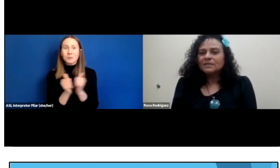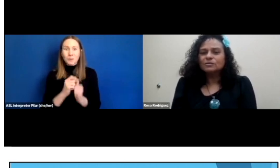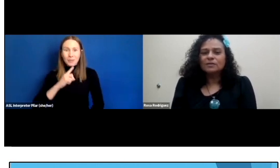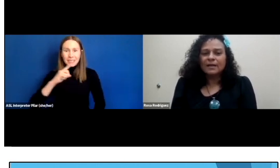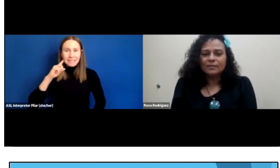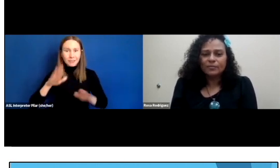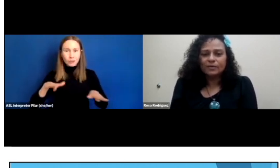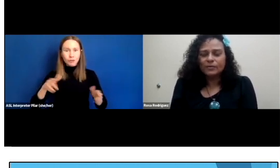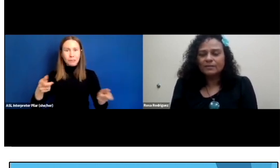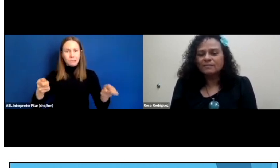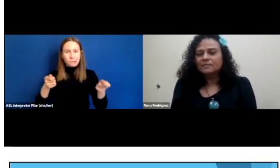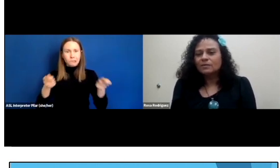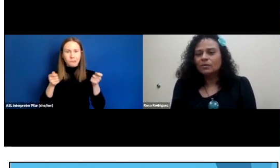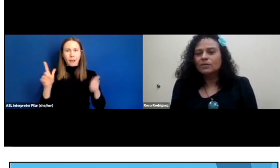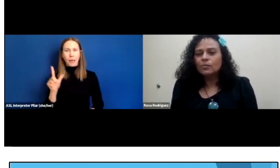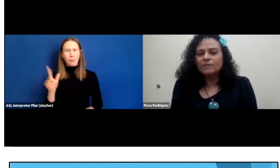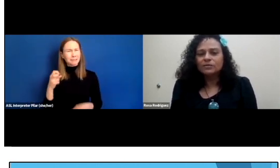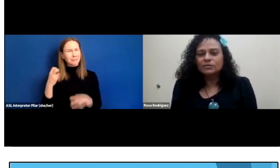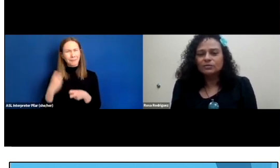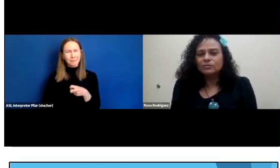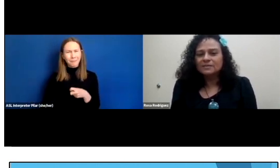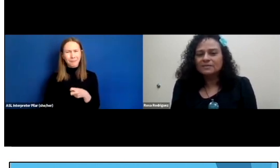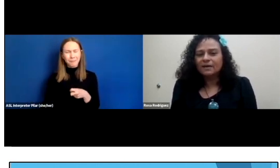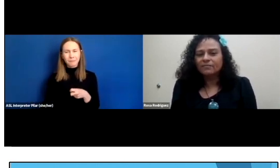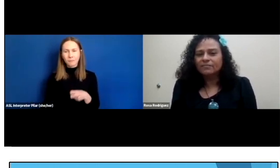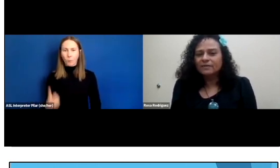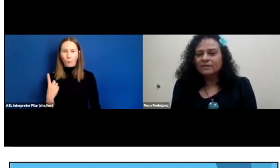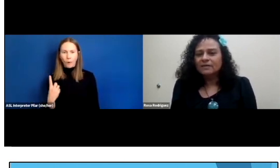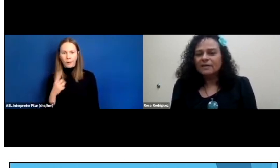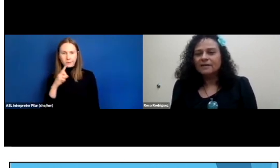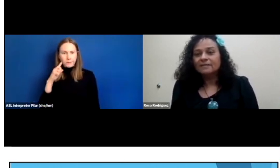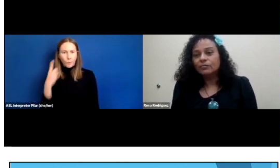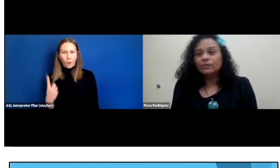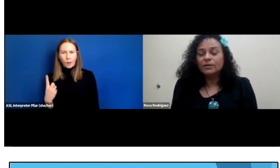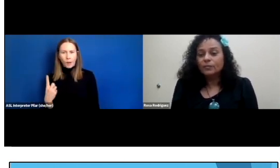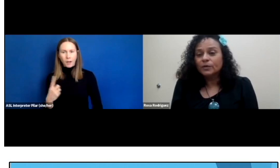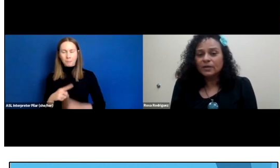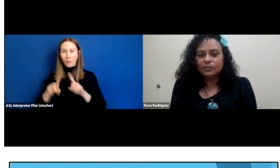into the library when only one of their children is deaf and they don't really communicate